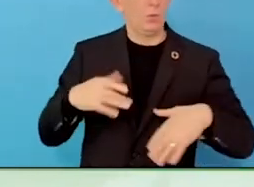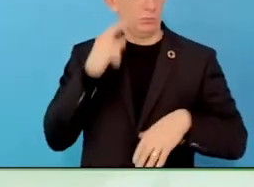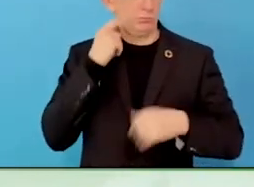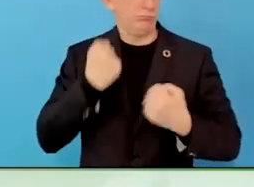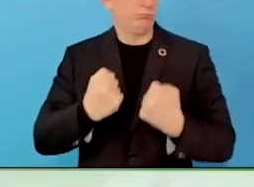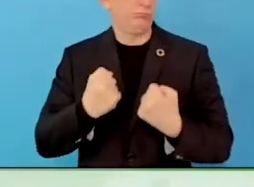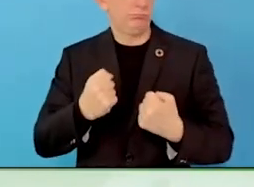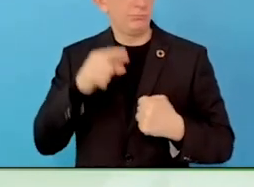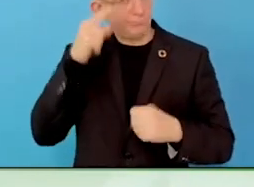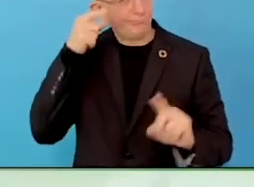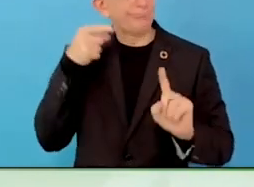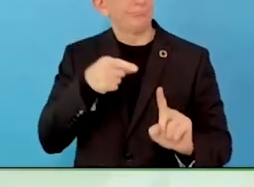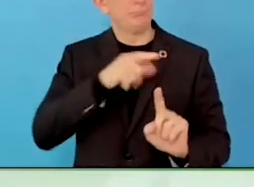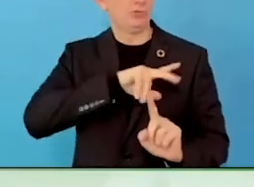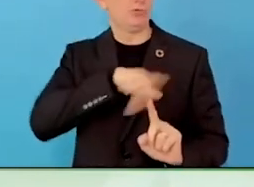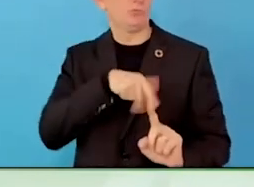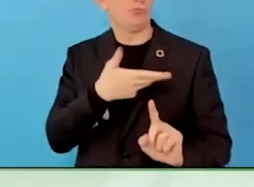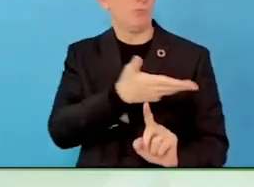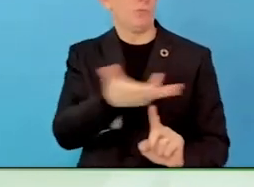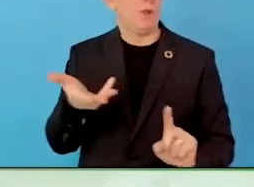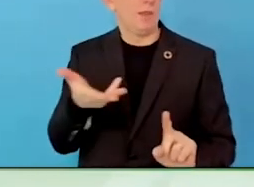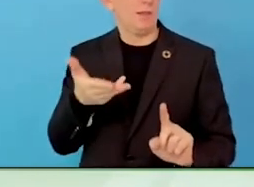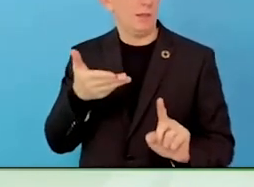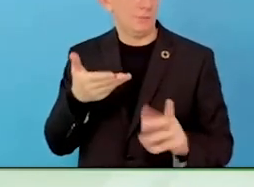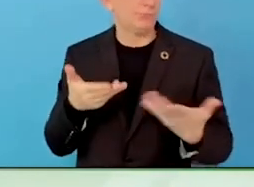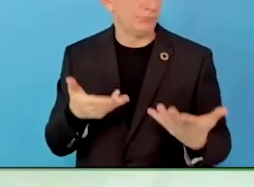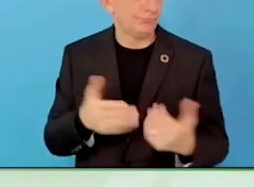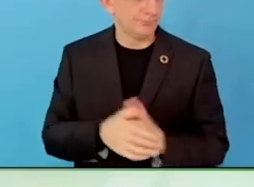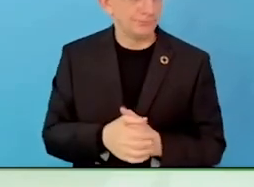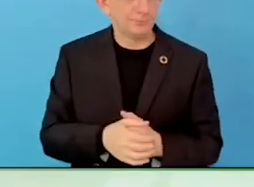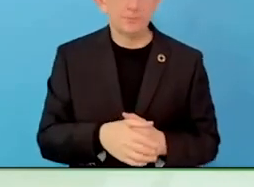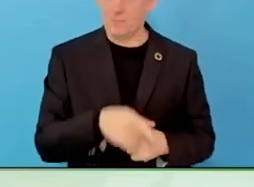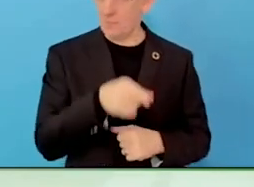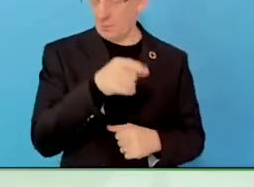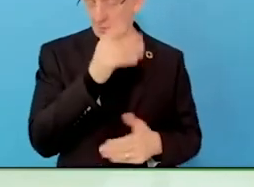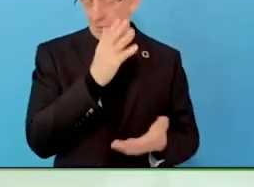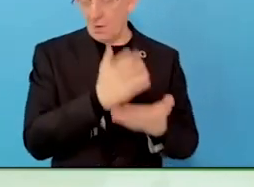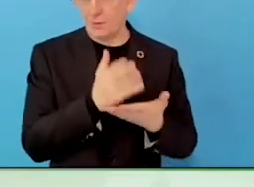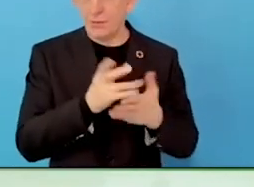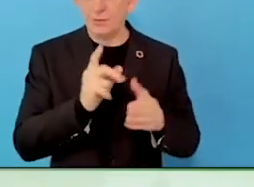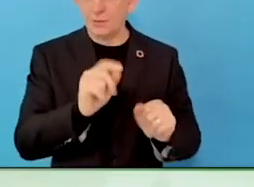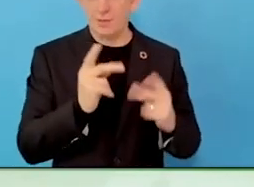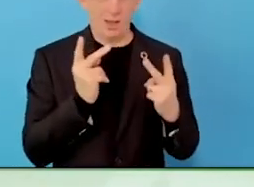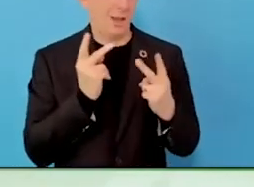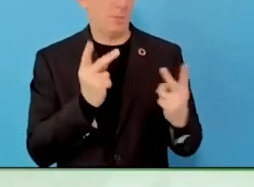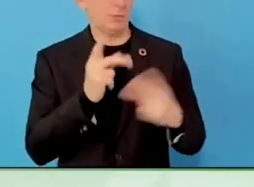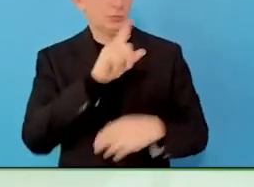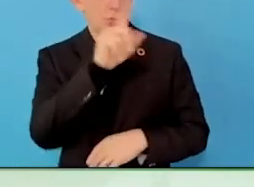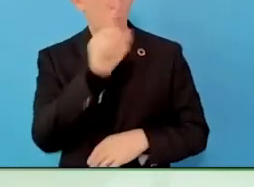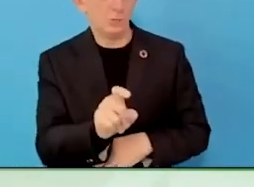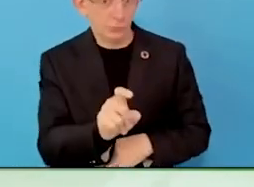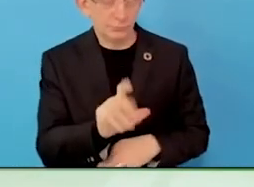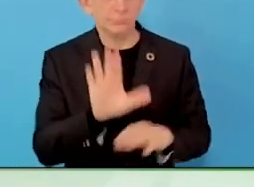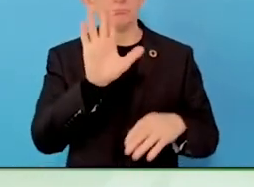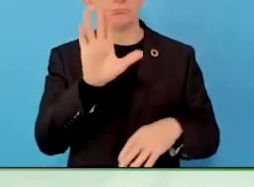We need income, we need to create value, we need to hit equality,